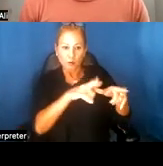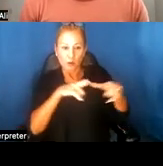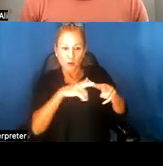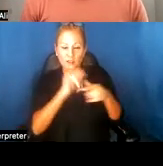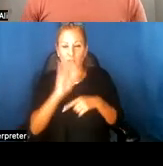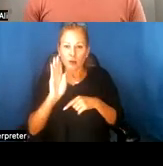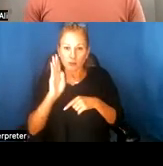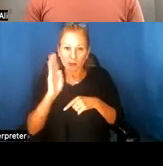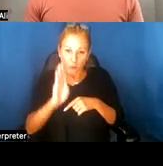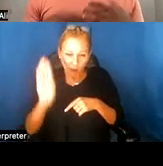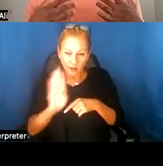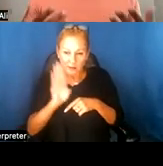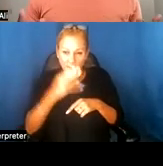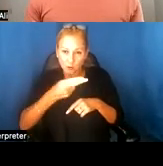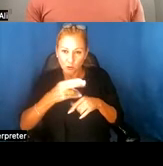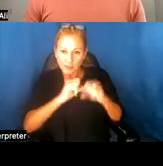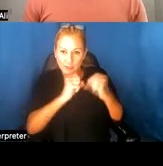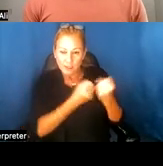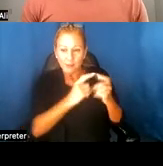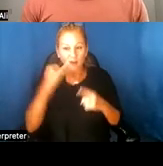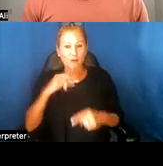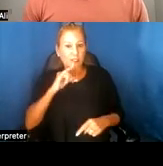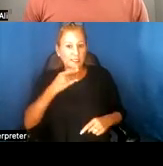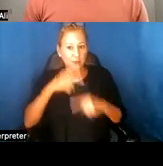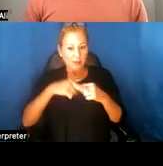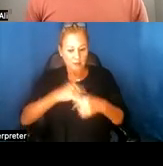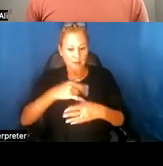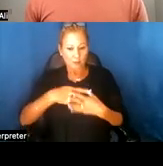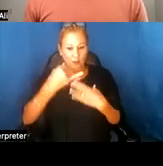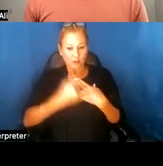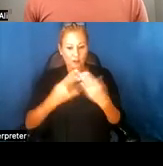Society, but if we were serious about this project being a project of Muslims in Brooklyn,